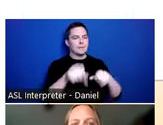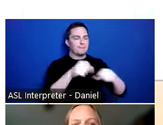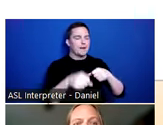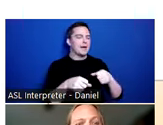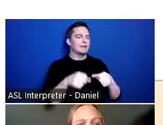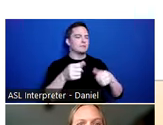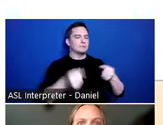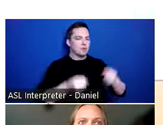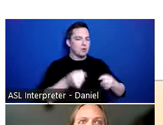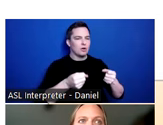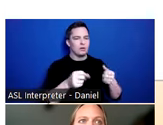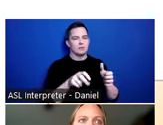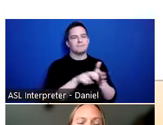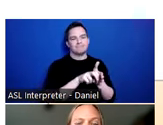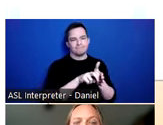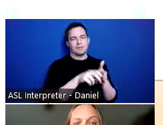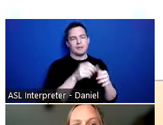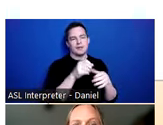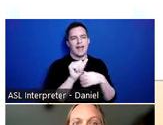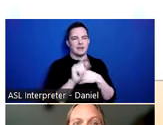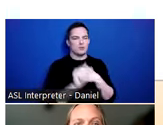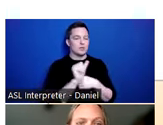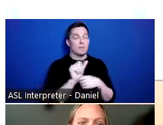But there are populations that we know experience significantly increased risk